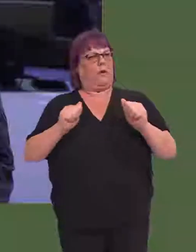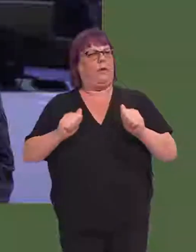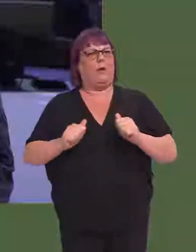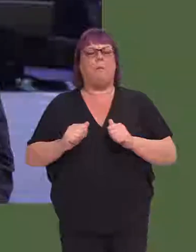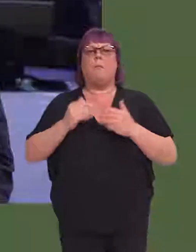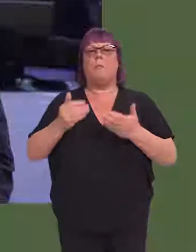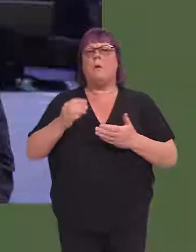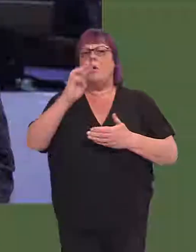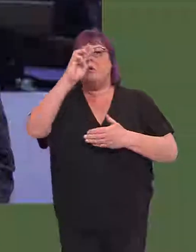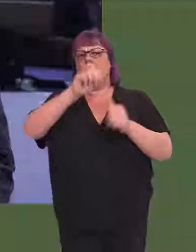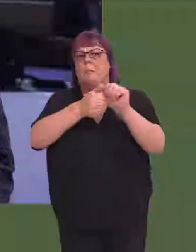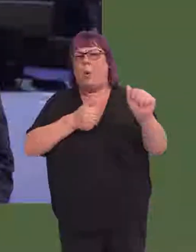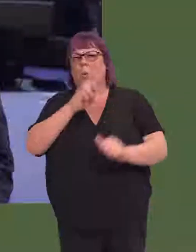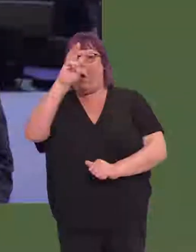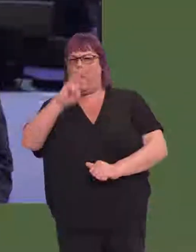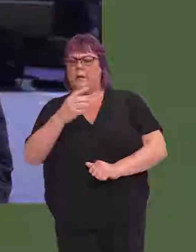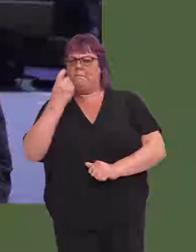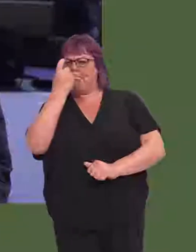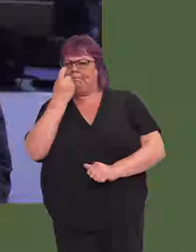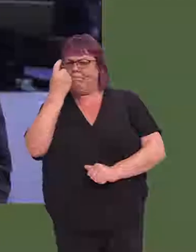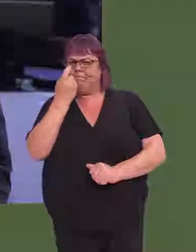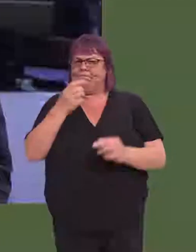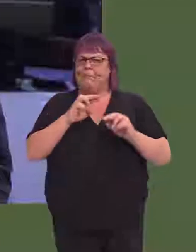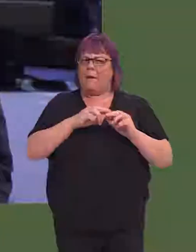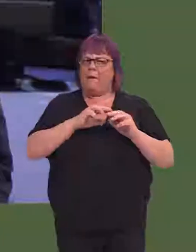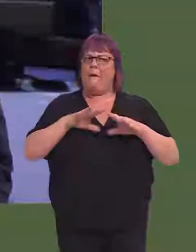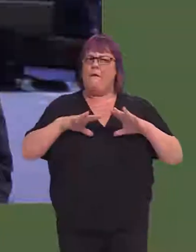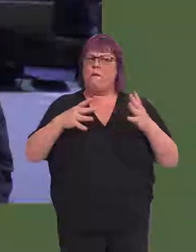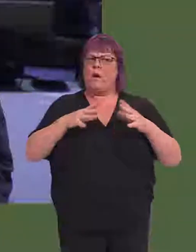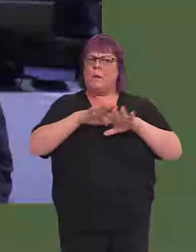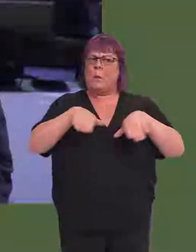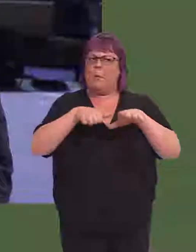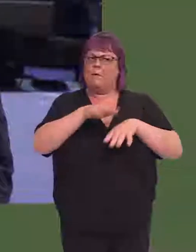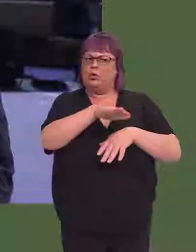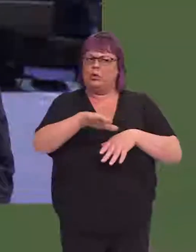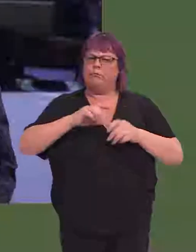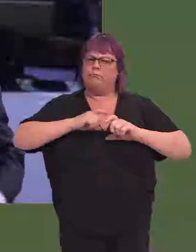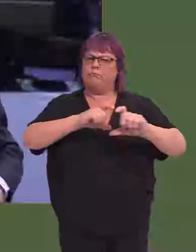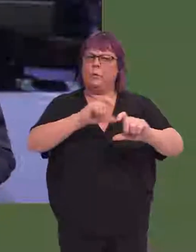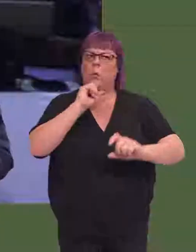It has now been announced that Sport Wales is reviewing its support for free swimming for children.